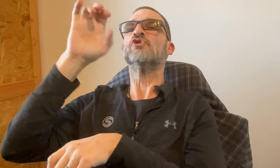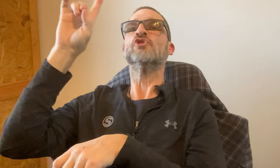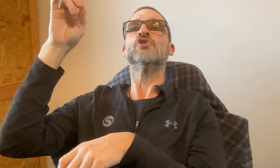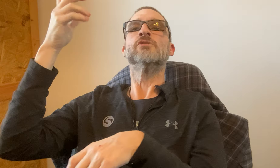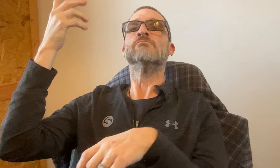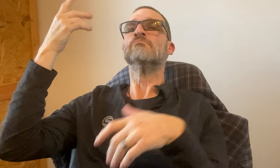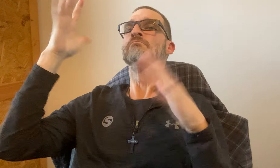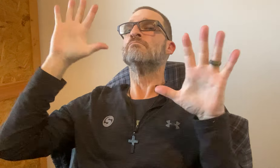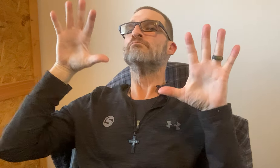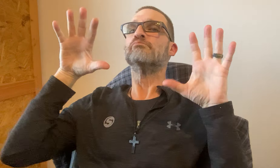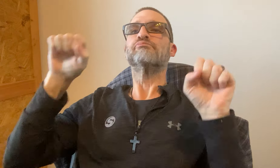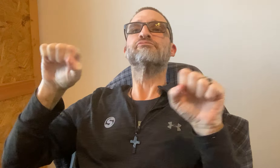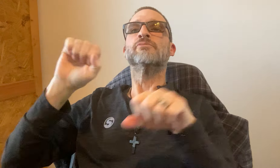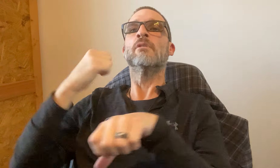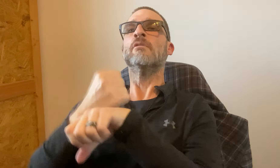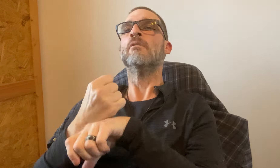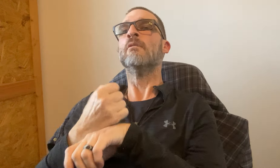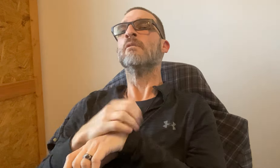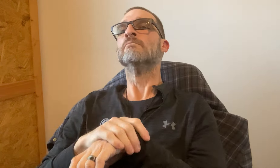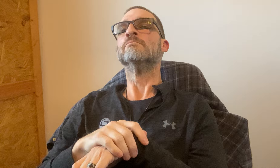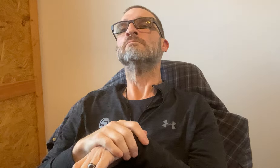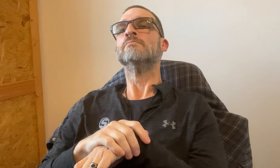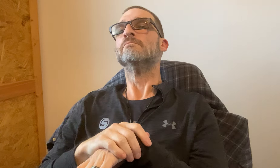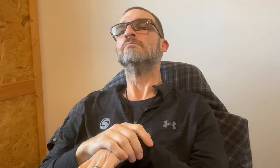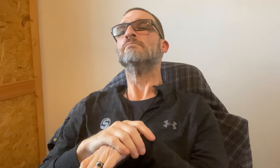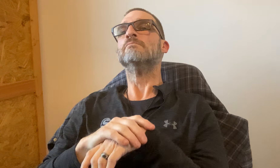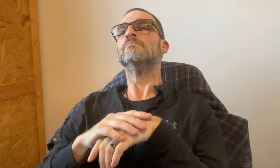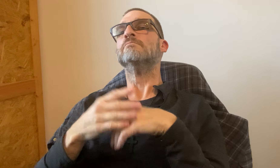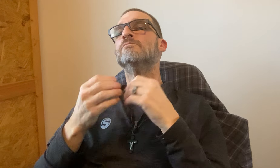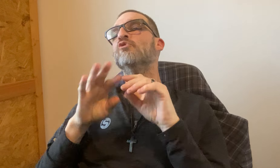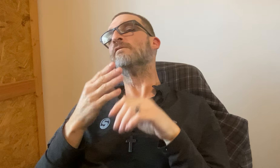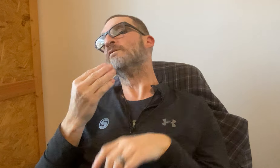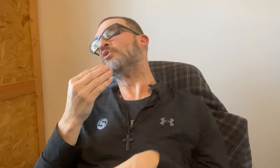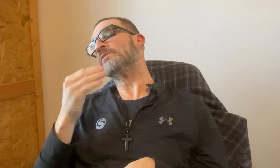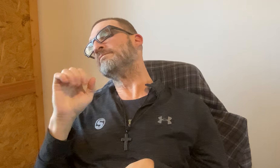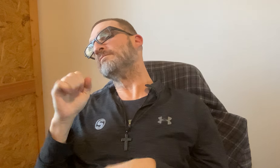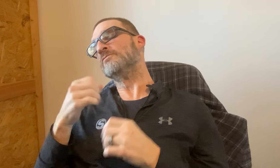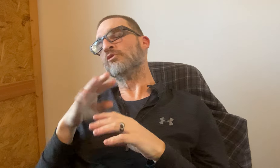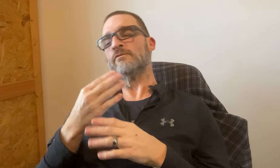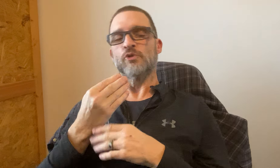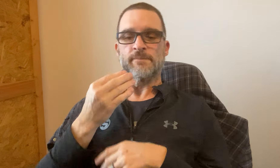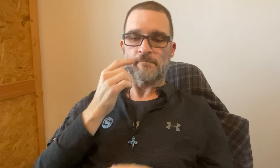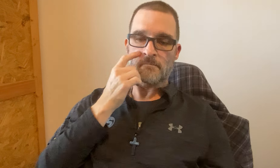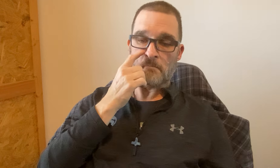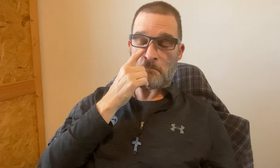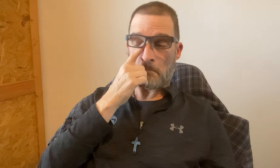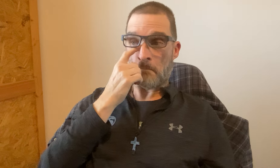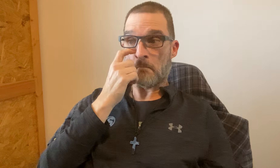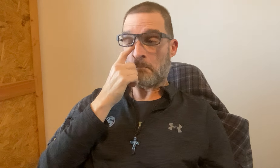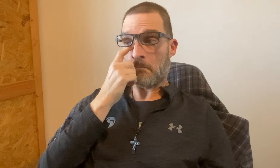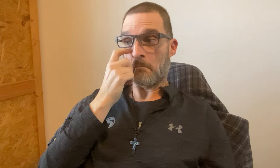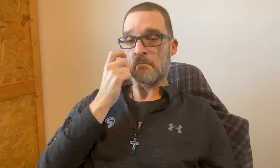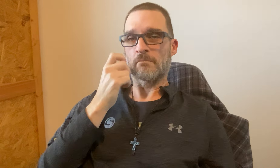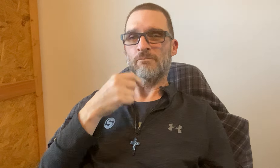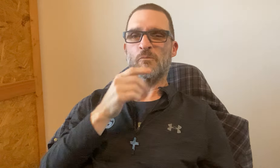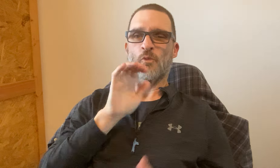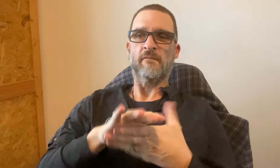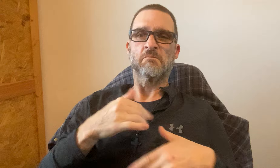No 14 is full and booked. Someone already claimed it. Yes, we lost shelter #14. We lost #14.